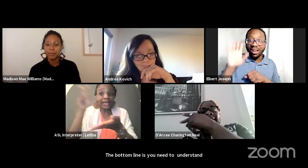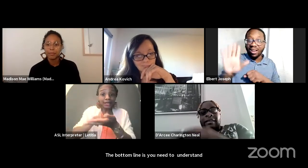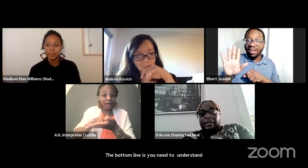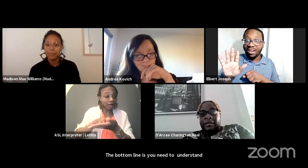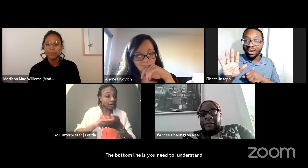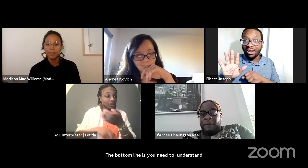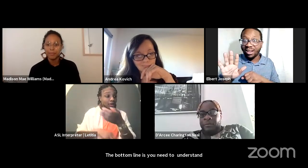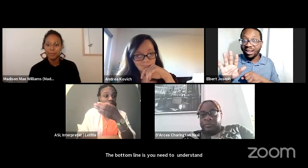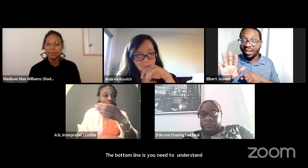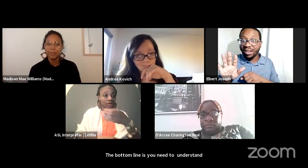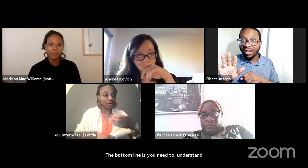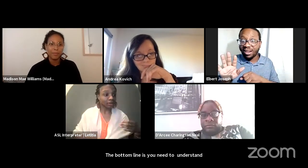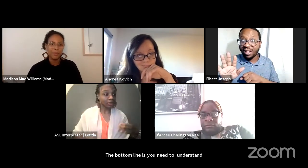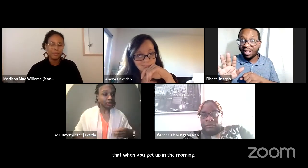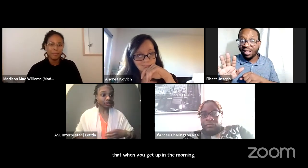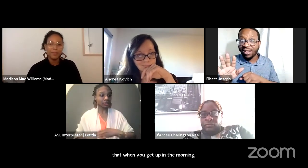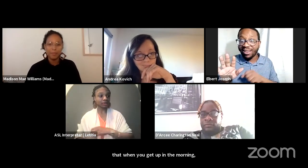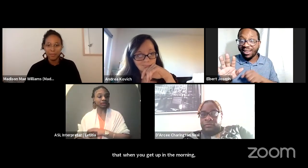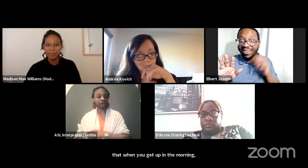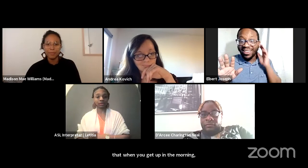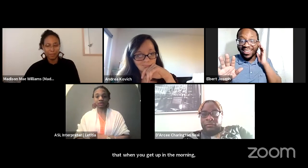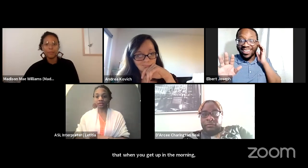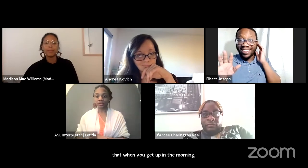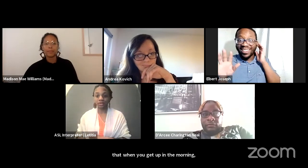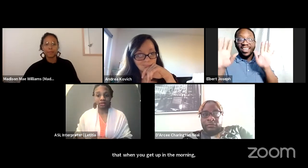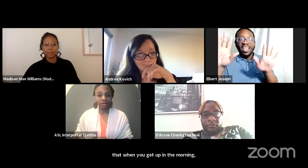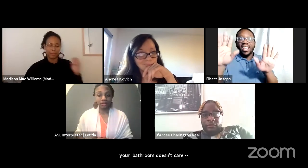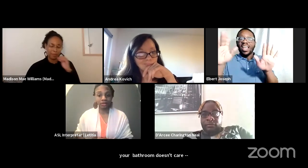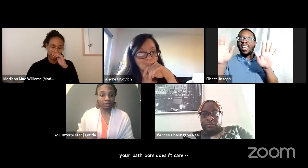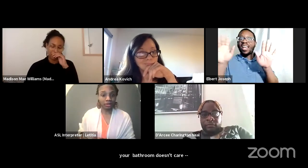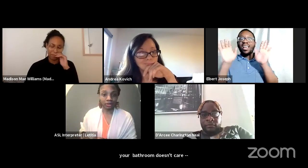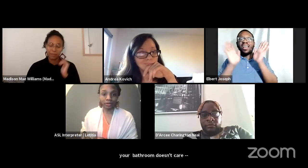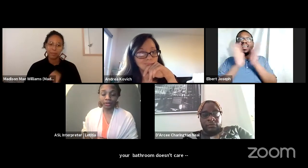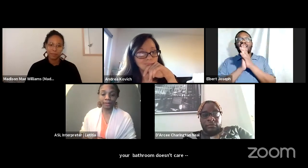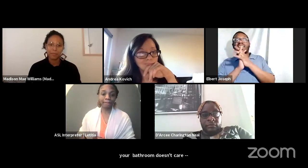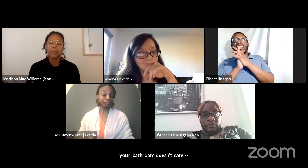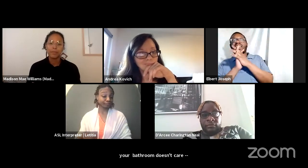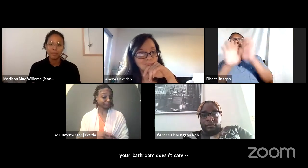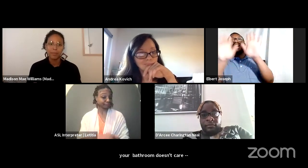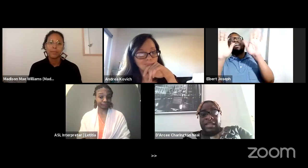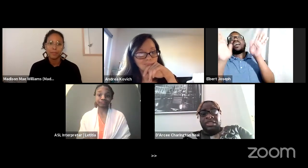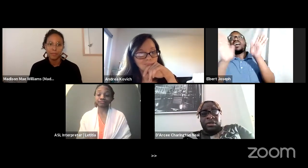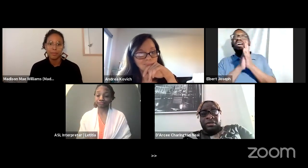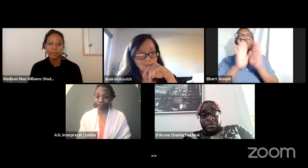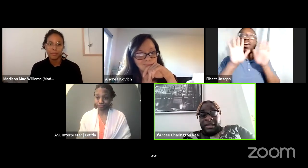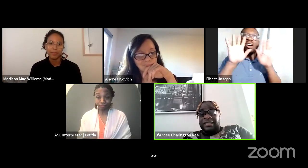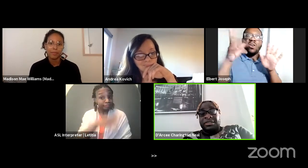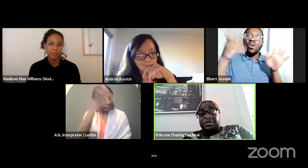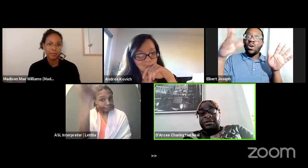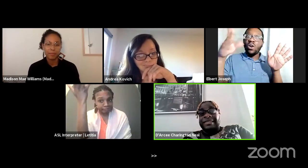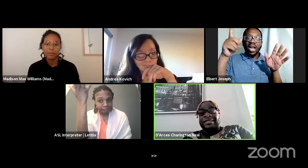D'Arcee, that's what I been saying for many years. I'm sorry to interrupt, but yes, yes. It's true.